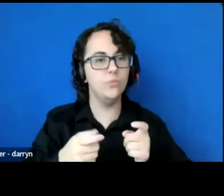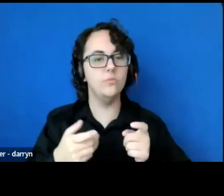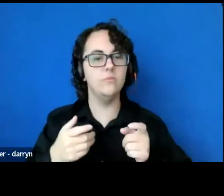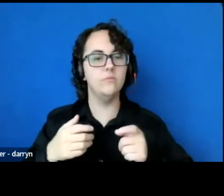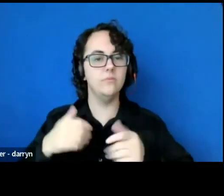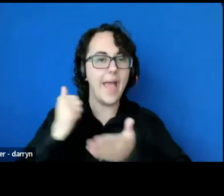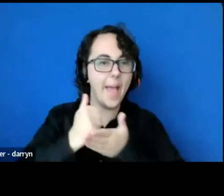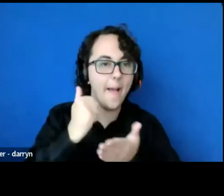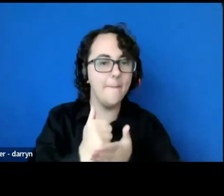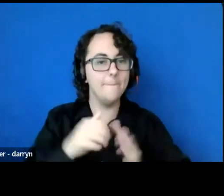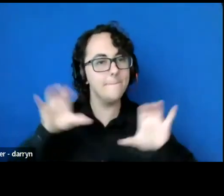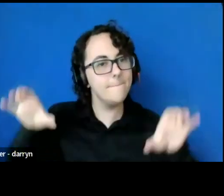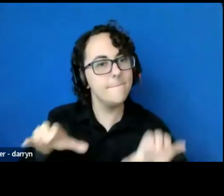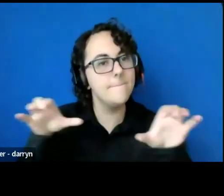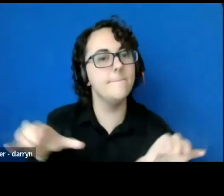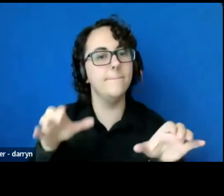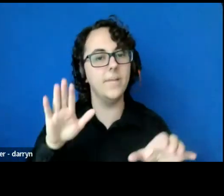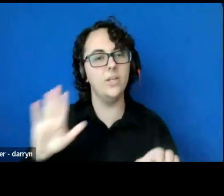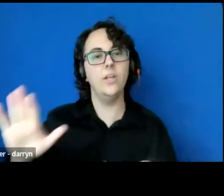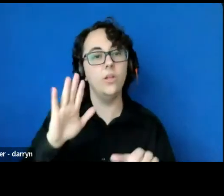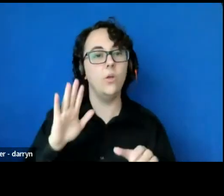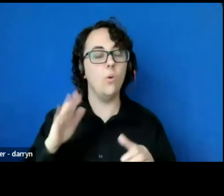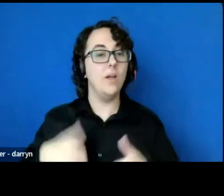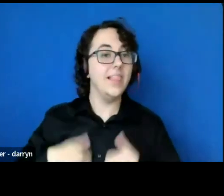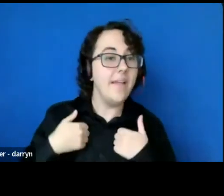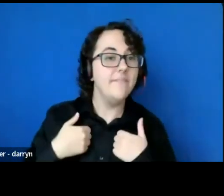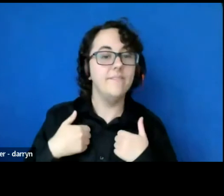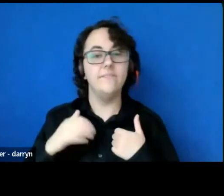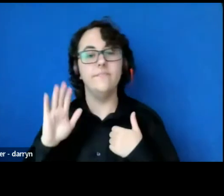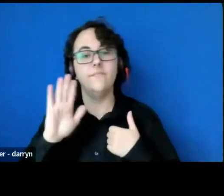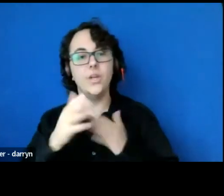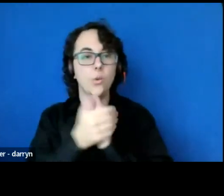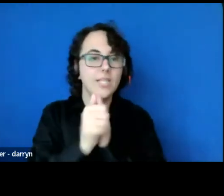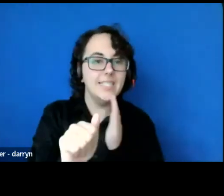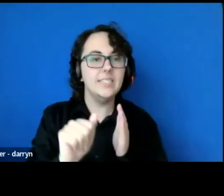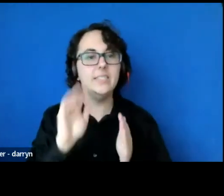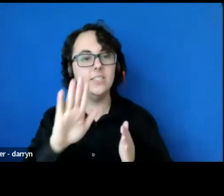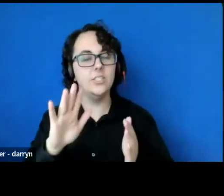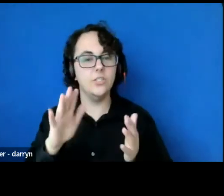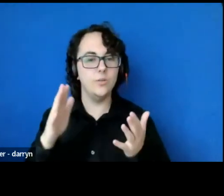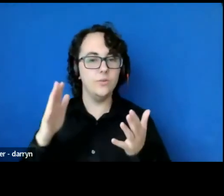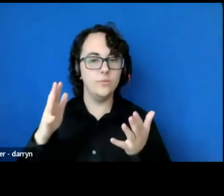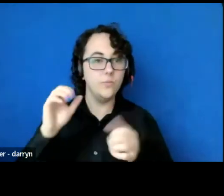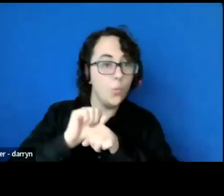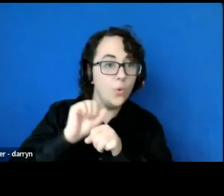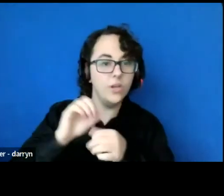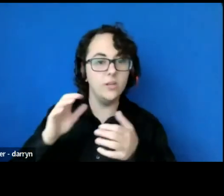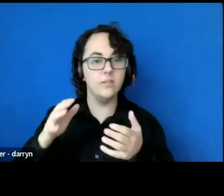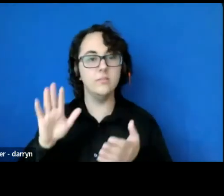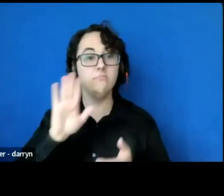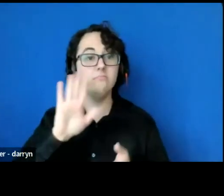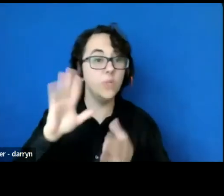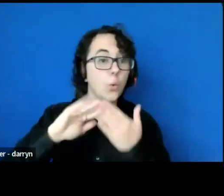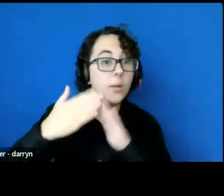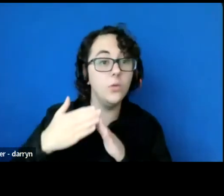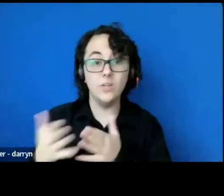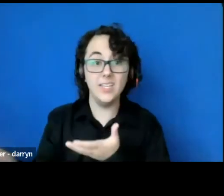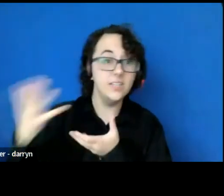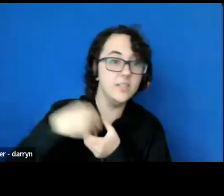your life, your talents, your community, to participate as much as possible in helping the world